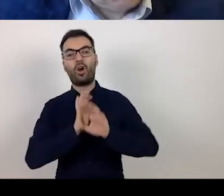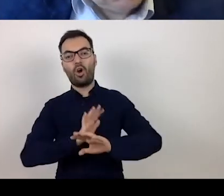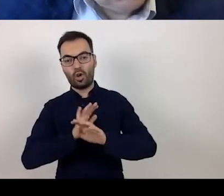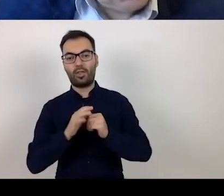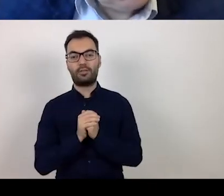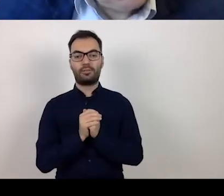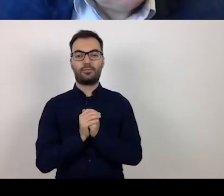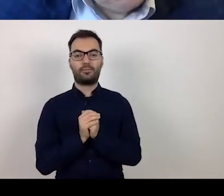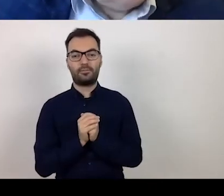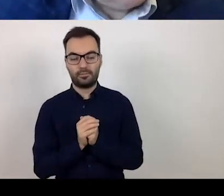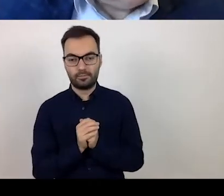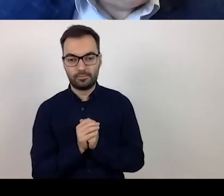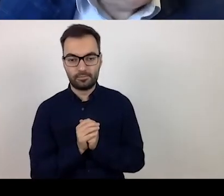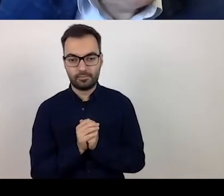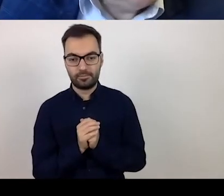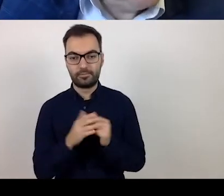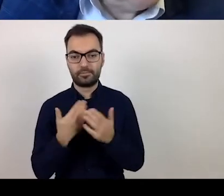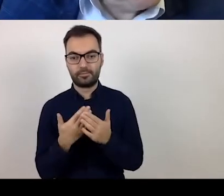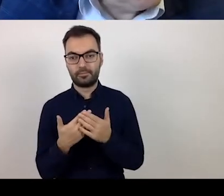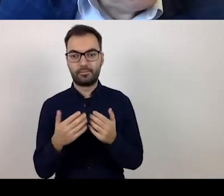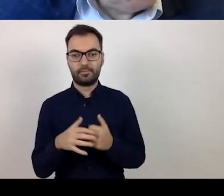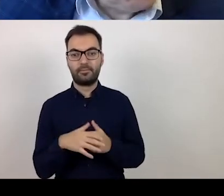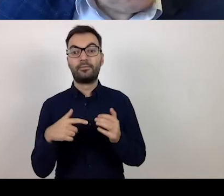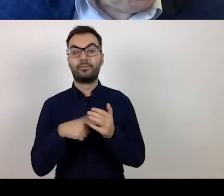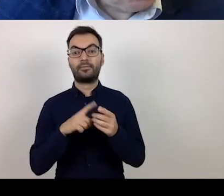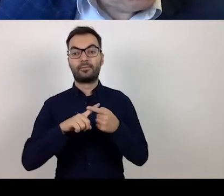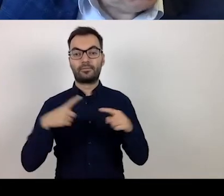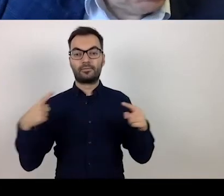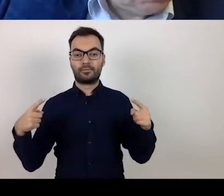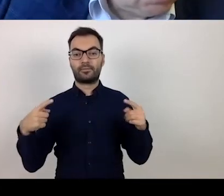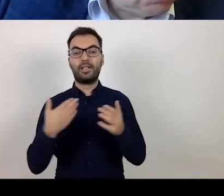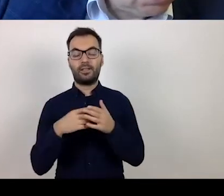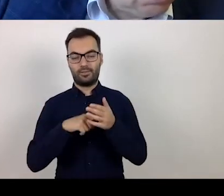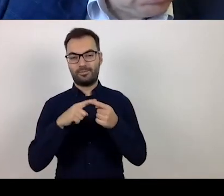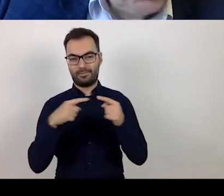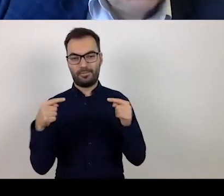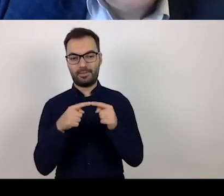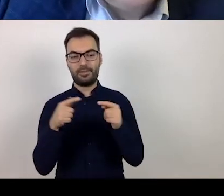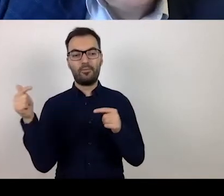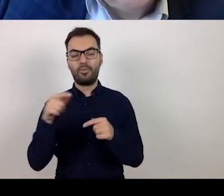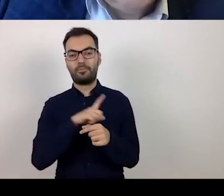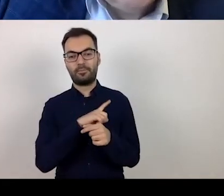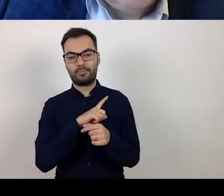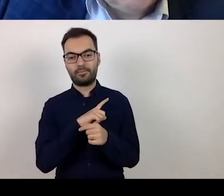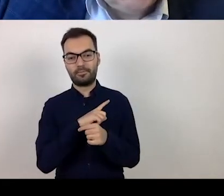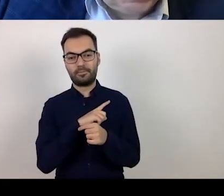Therefore, in this context we need to acknowledge one aspect